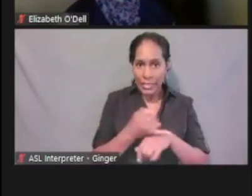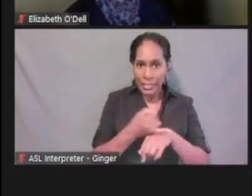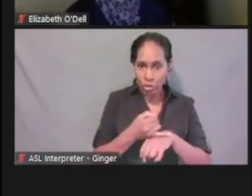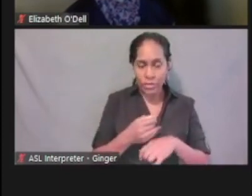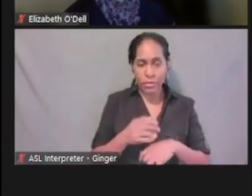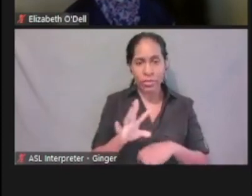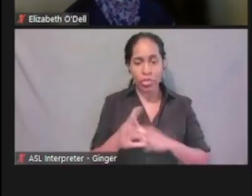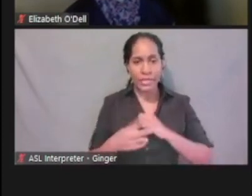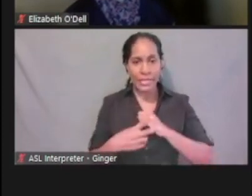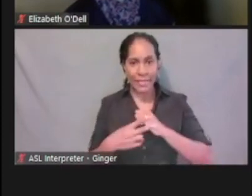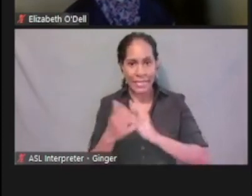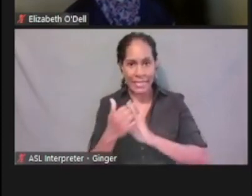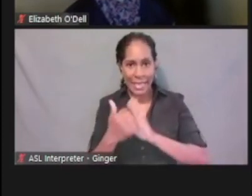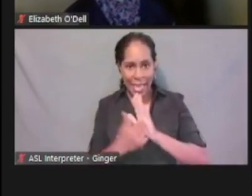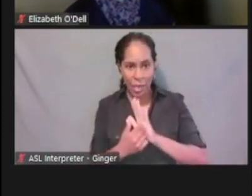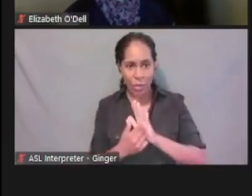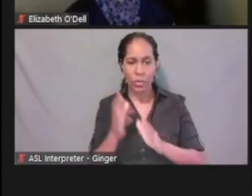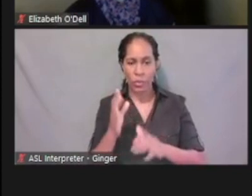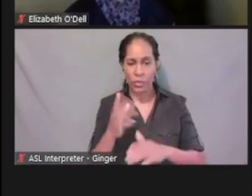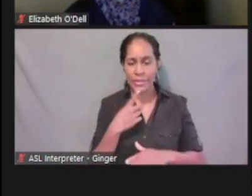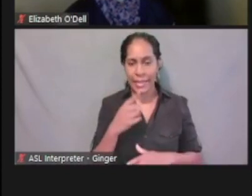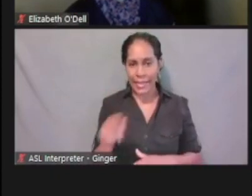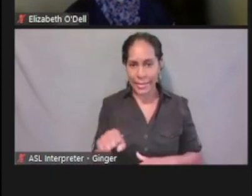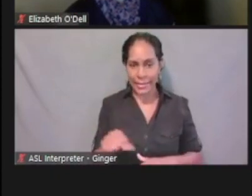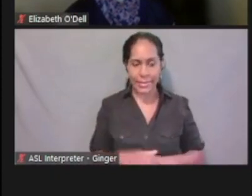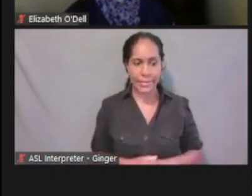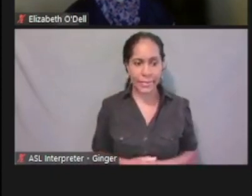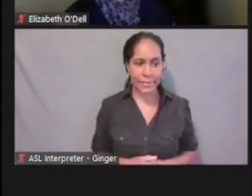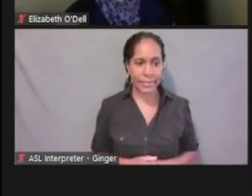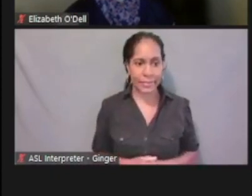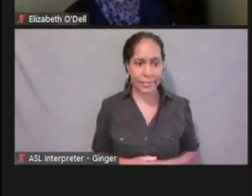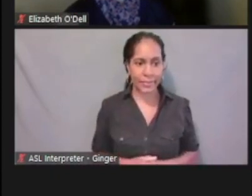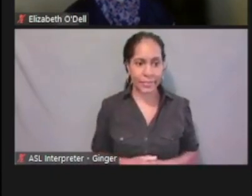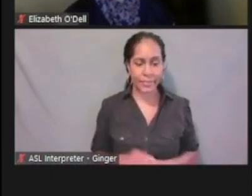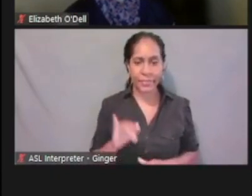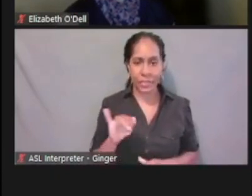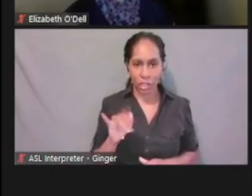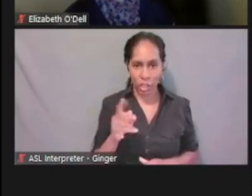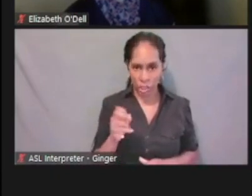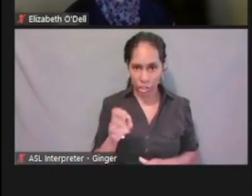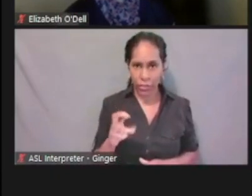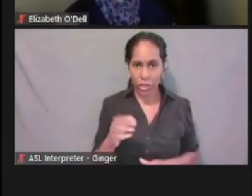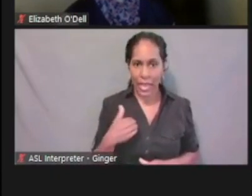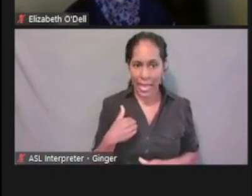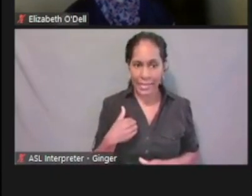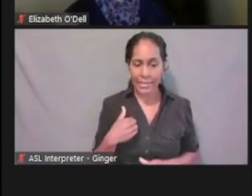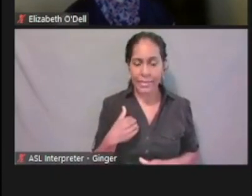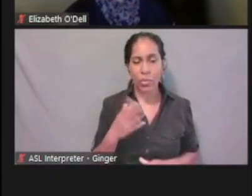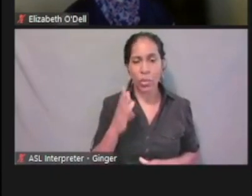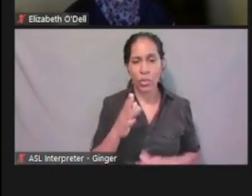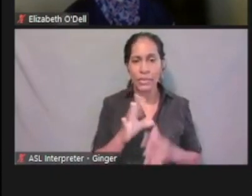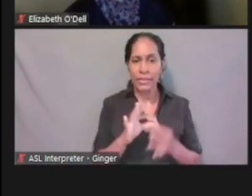We're gonna say, yes. And that Jennifer does, we're gonna say she has a student loan, right?